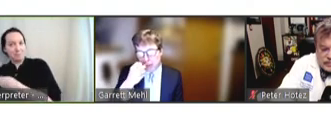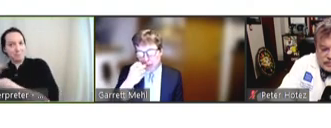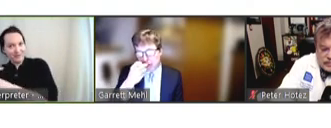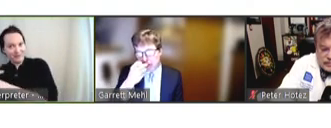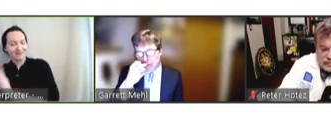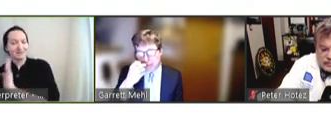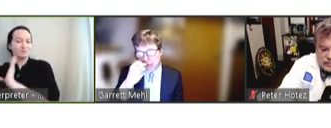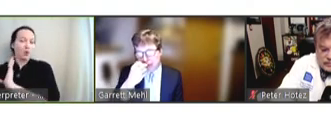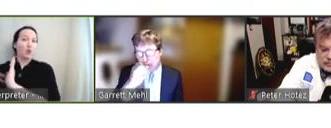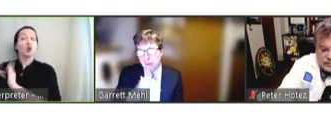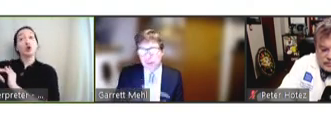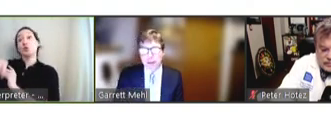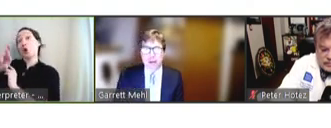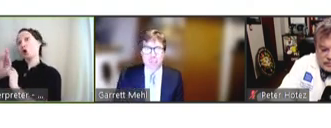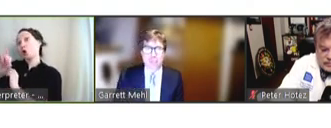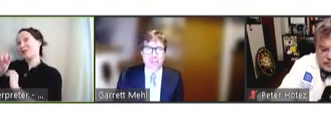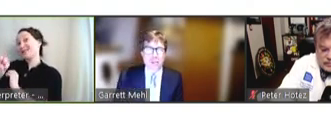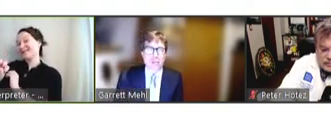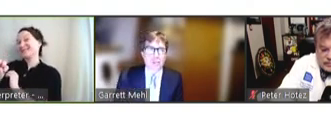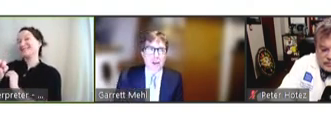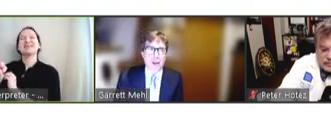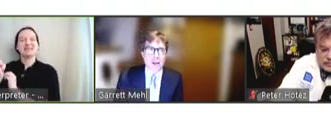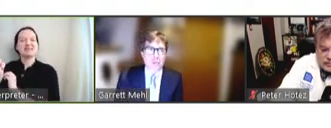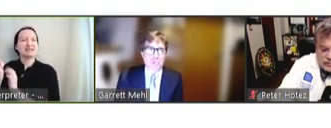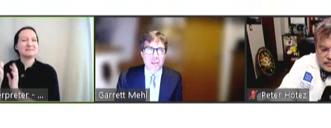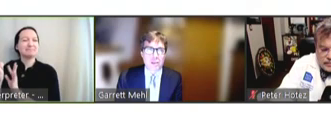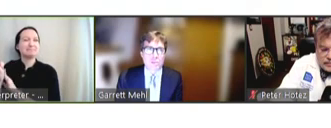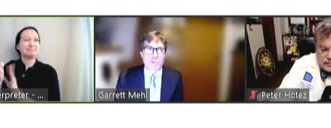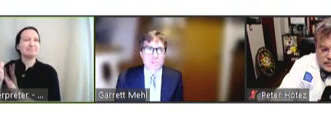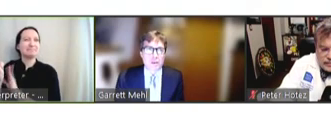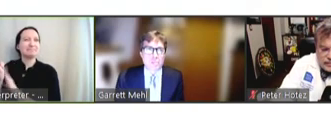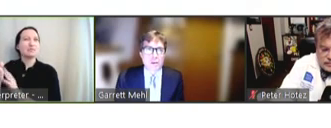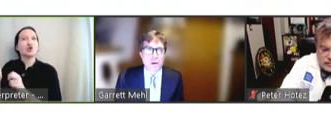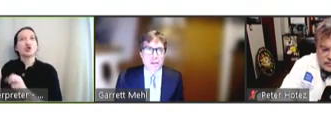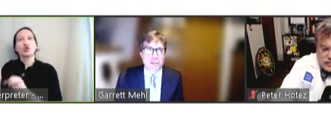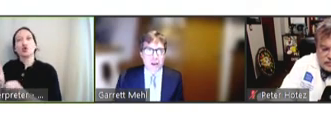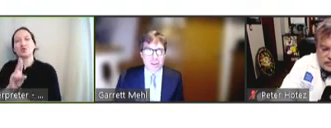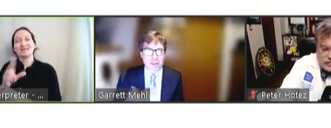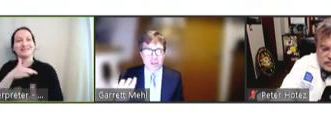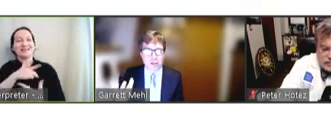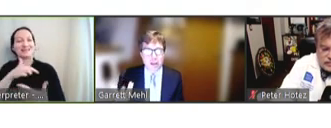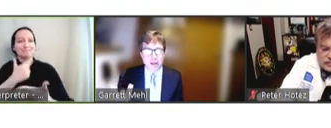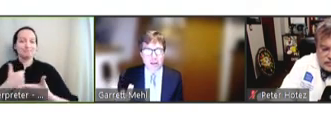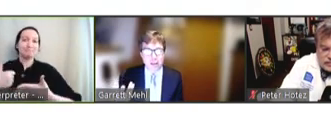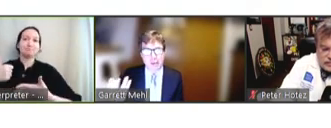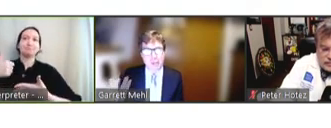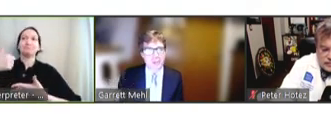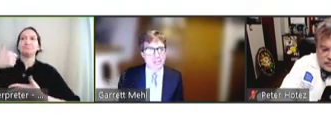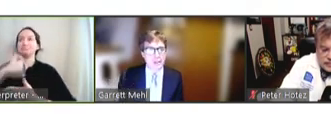code, for example, they're being used primarily to either encapsulate data,